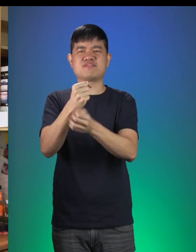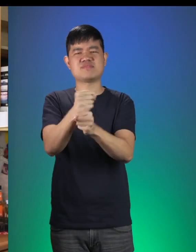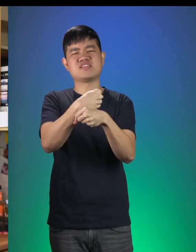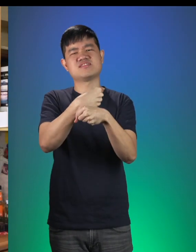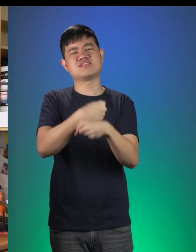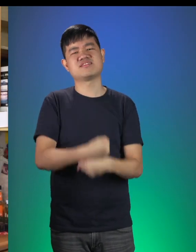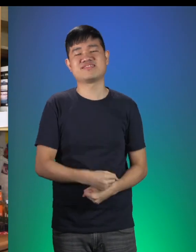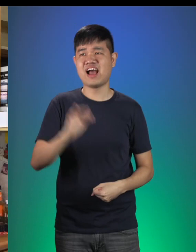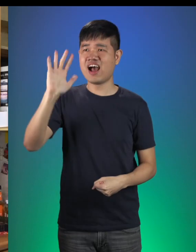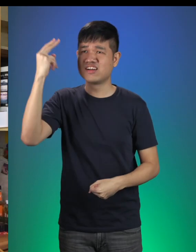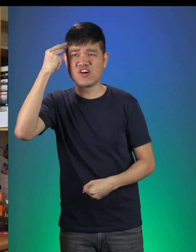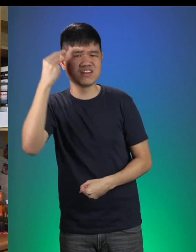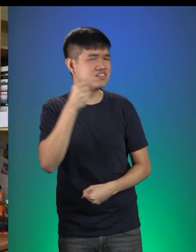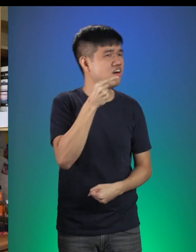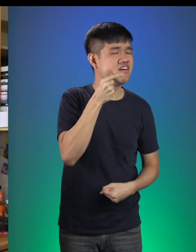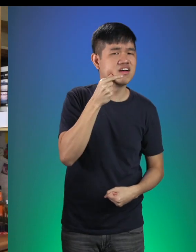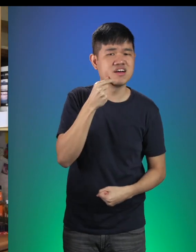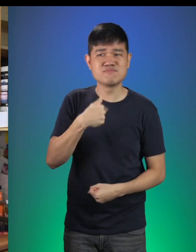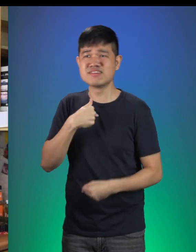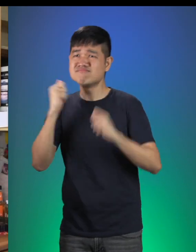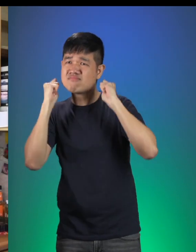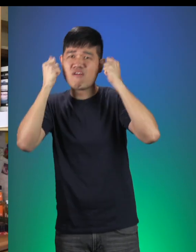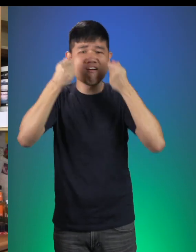Hansel! Gretel? It’s me! Little Red!